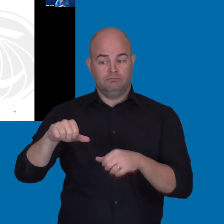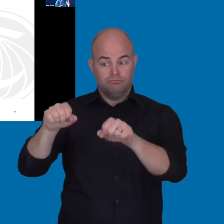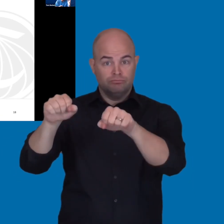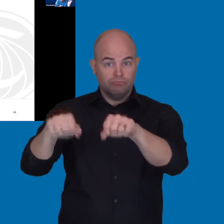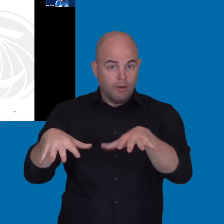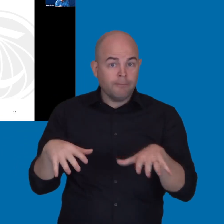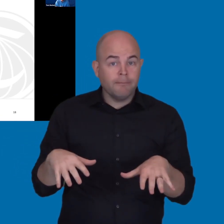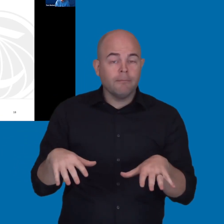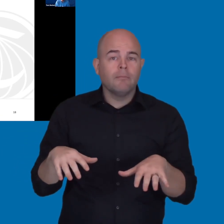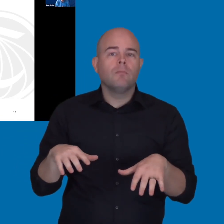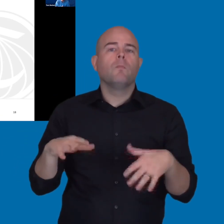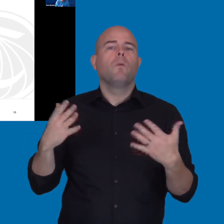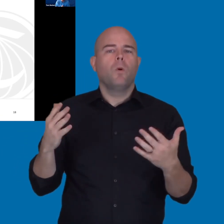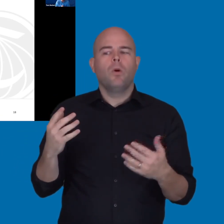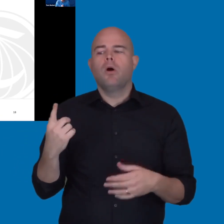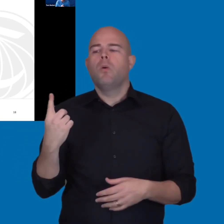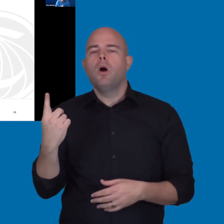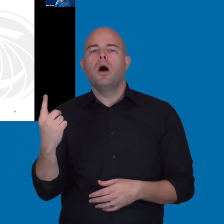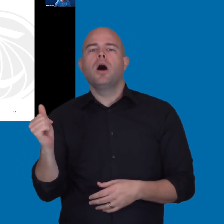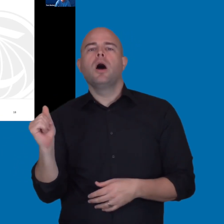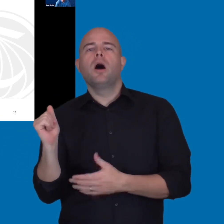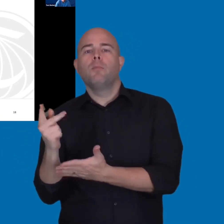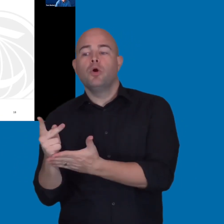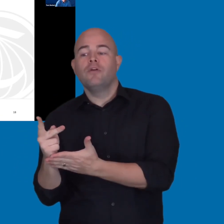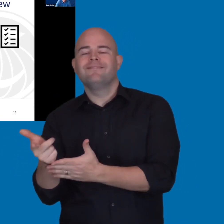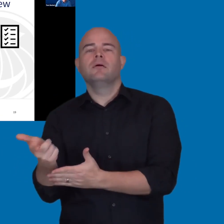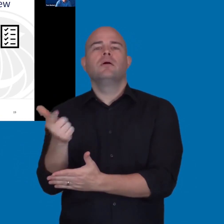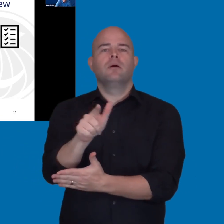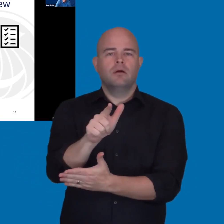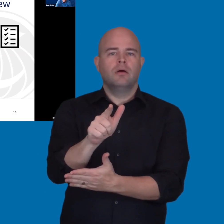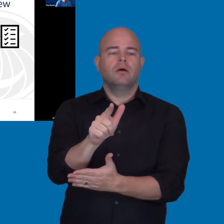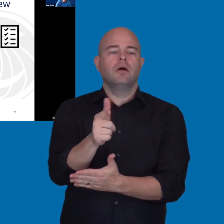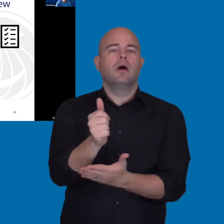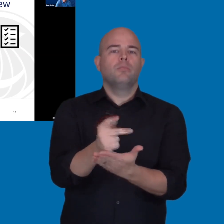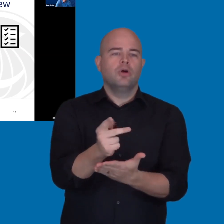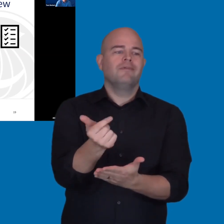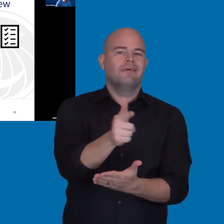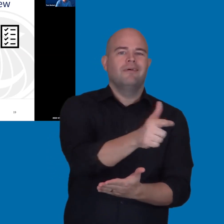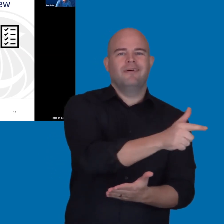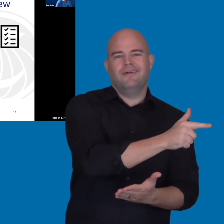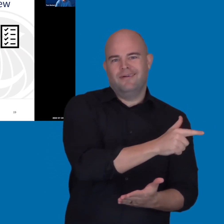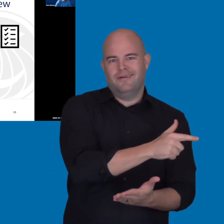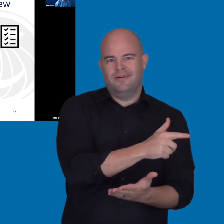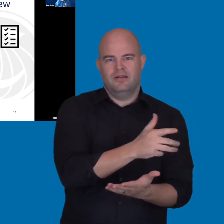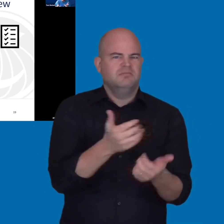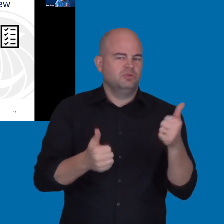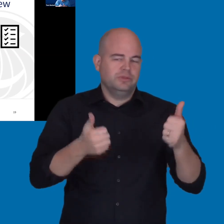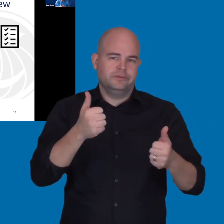on to all the different possible review types? So, Step 2.